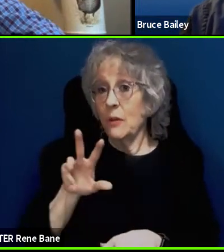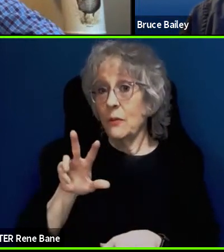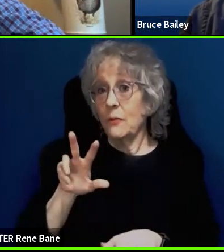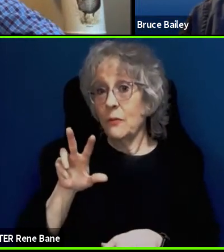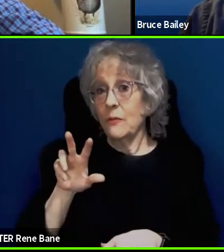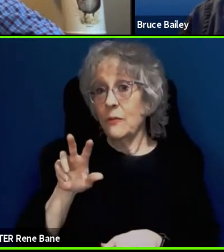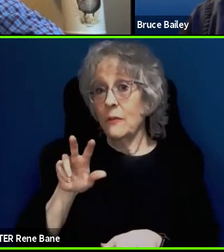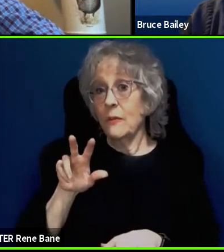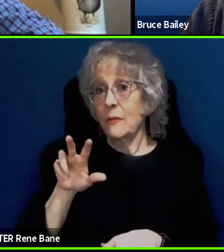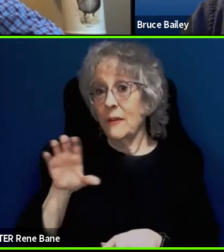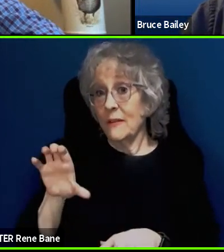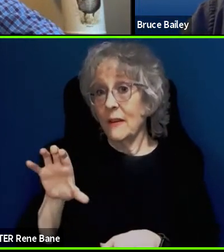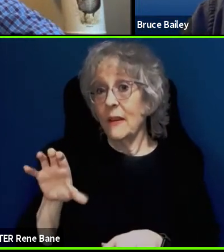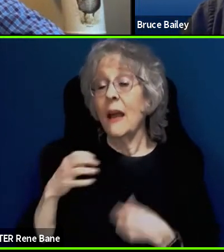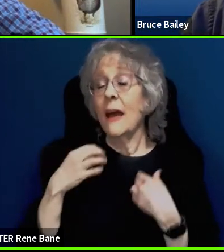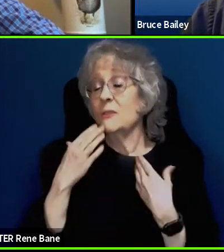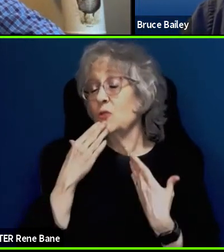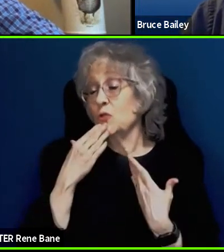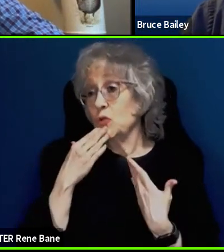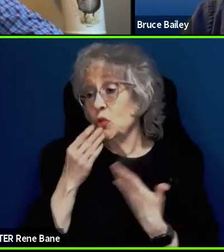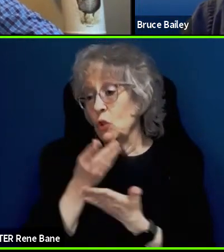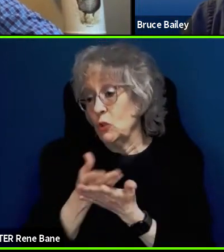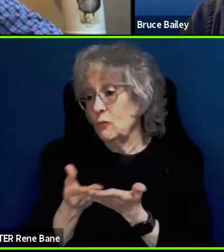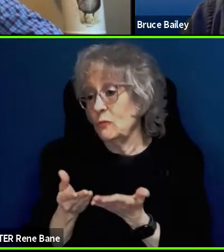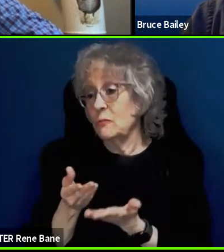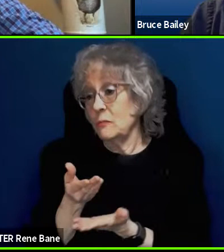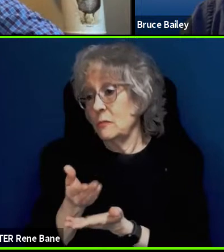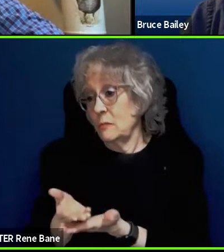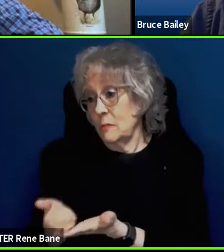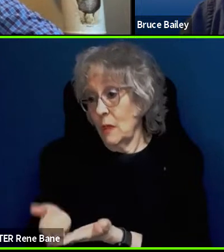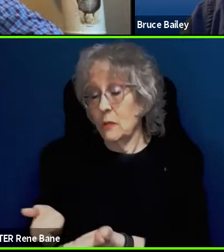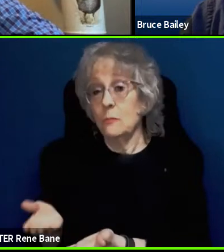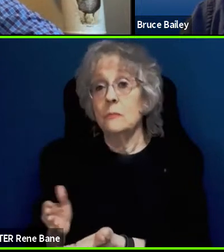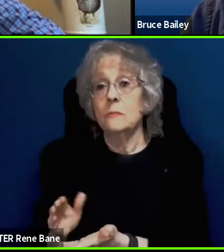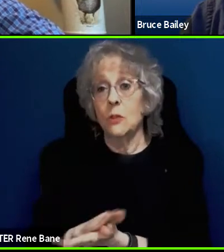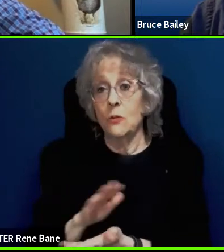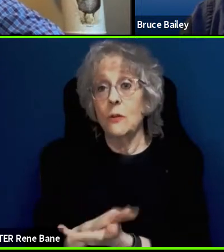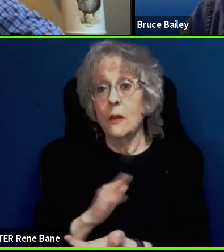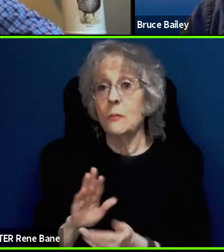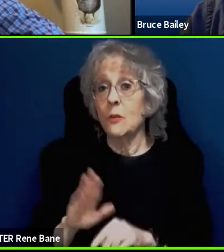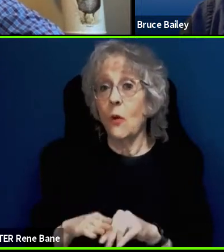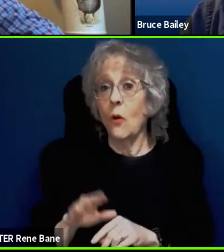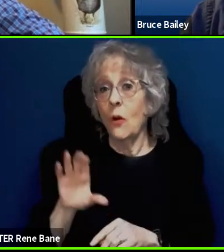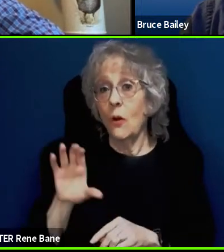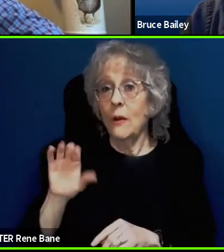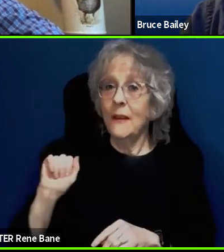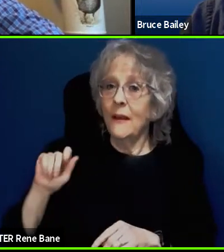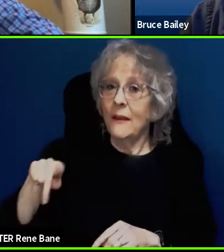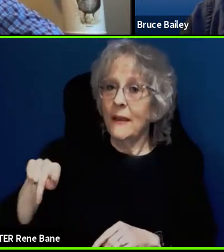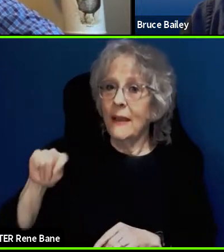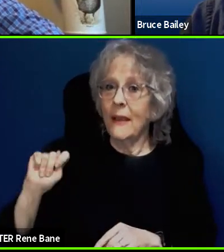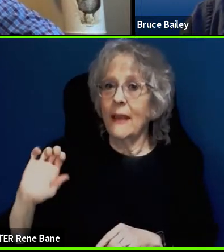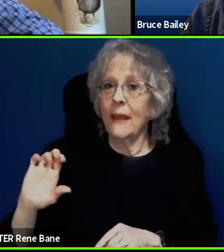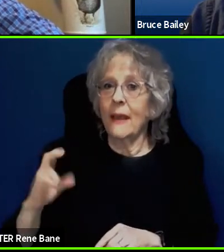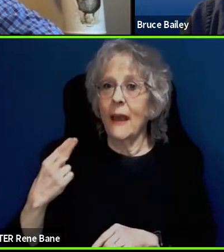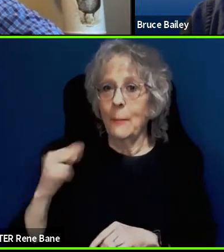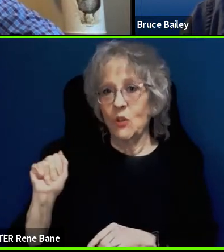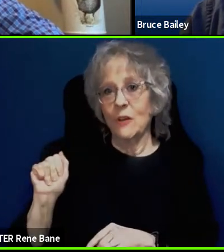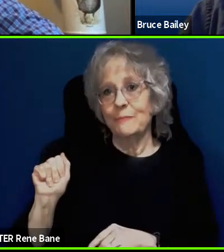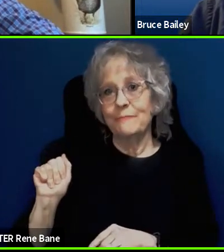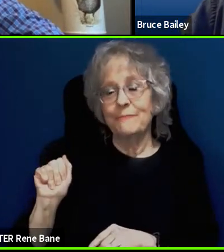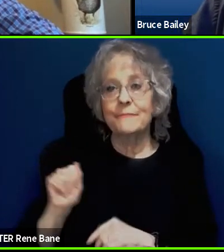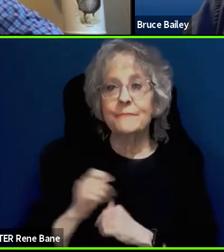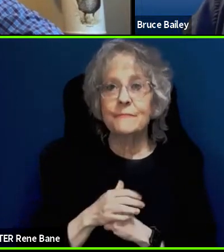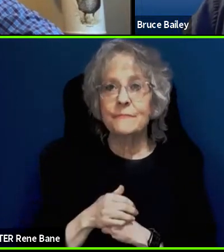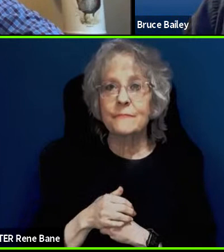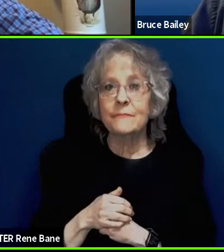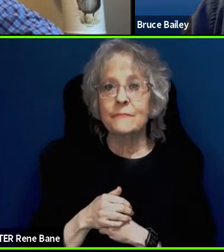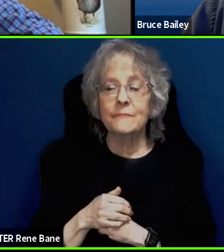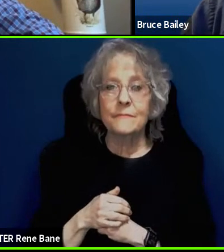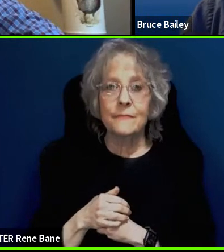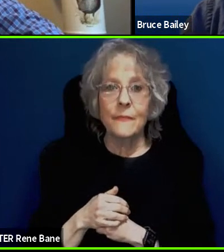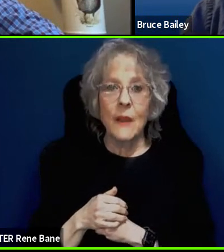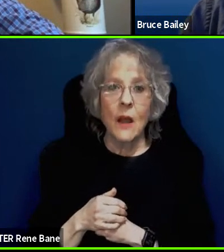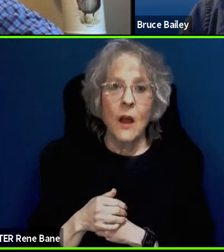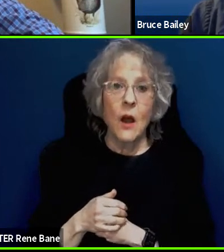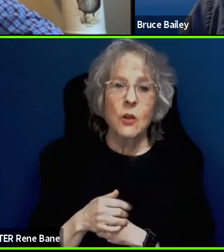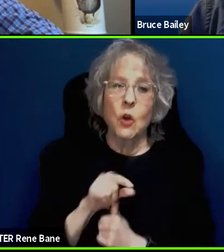captcha. There is also you know, other things for you know, quality of speech and inflexion.